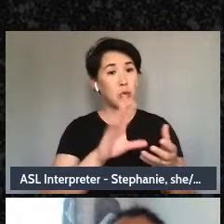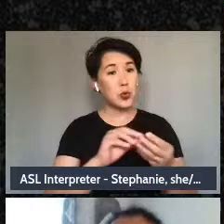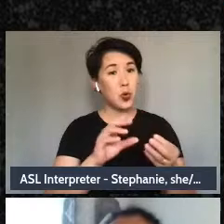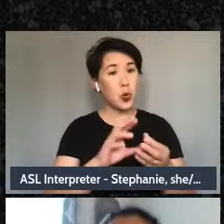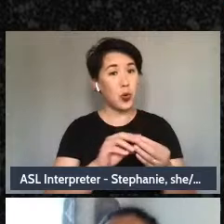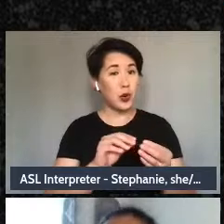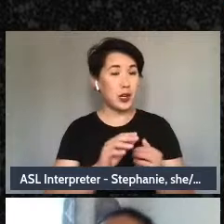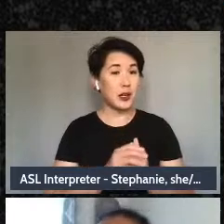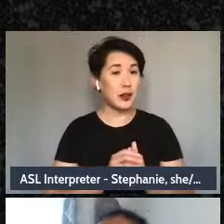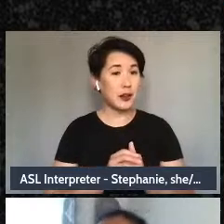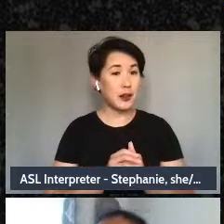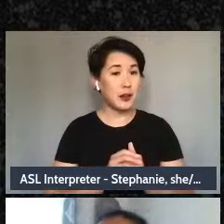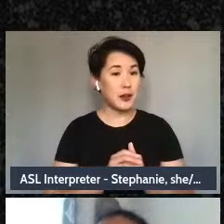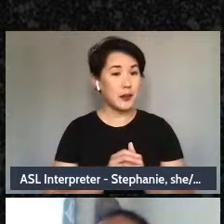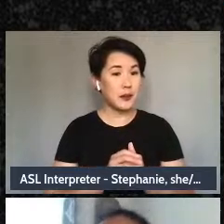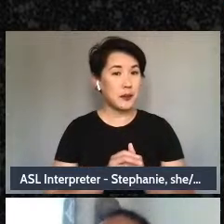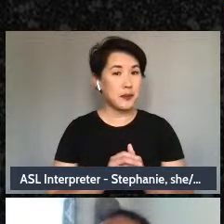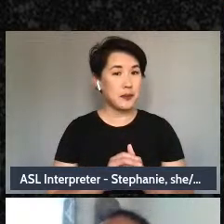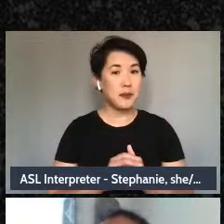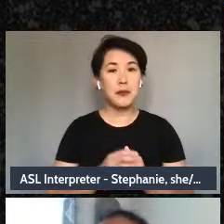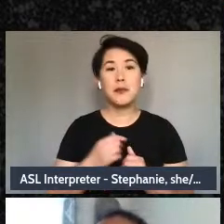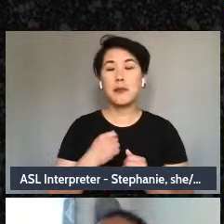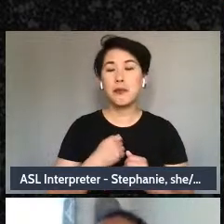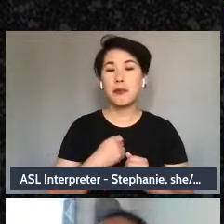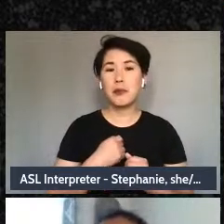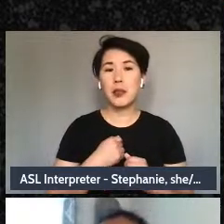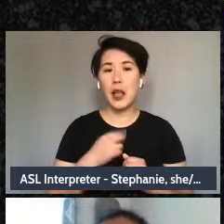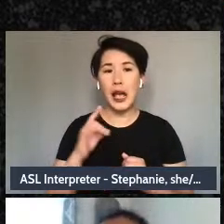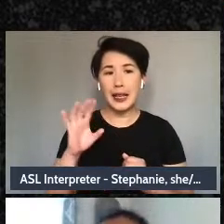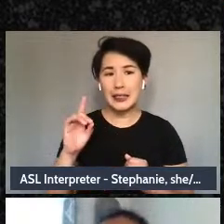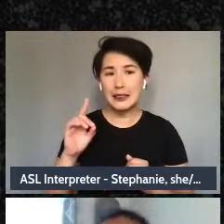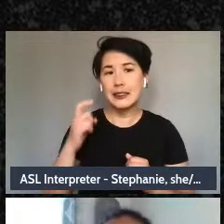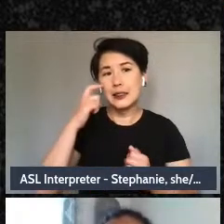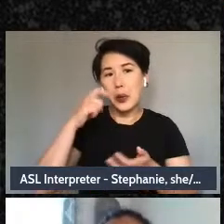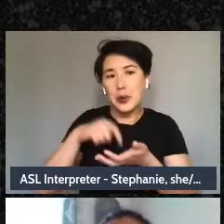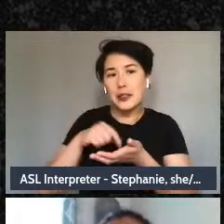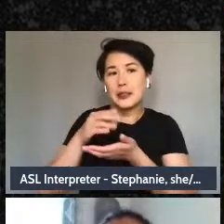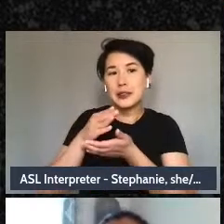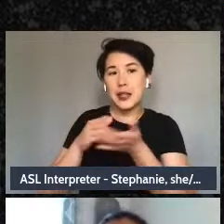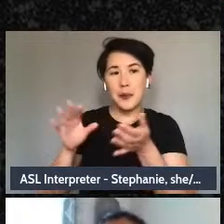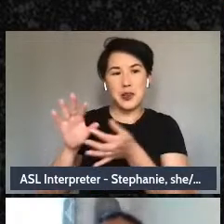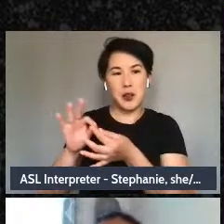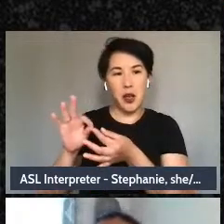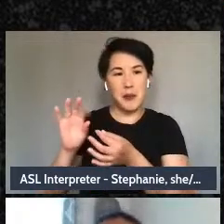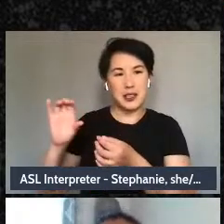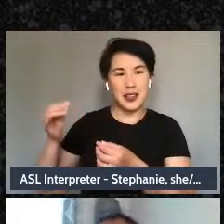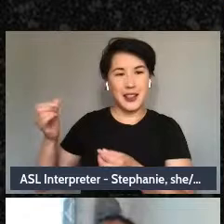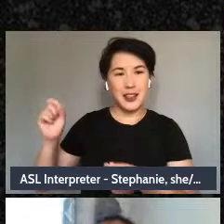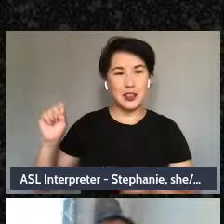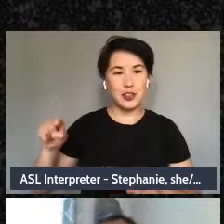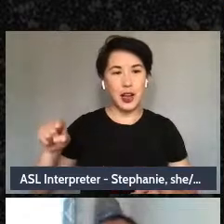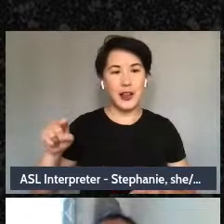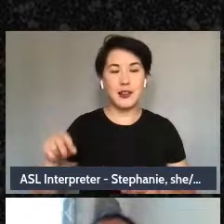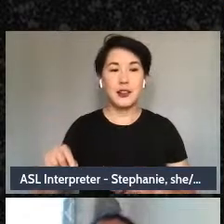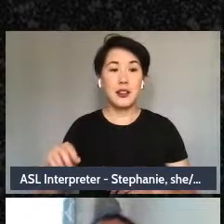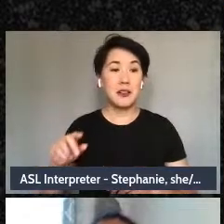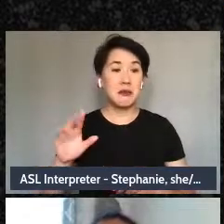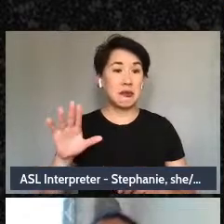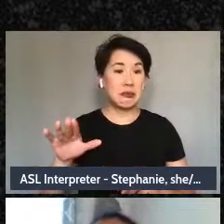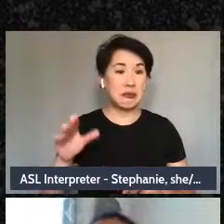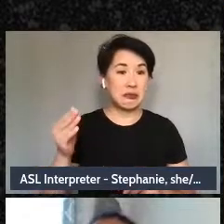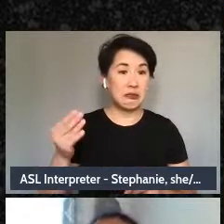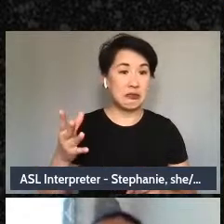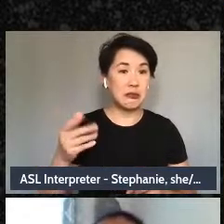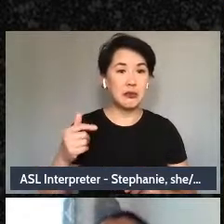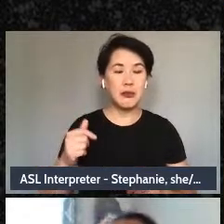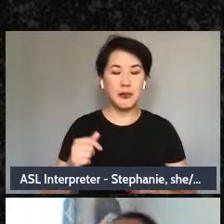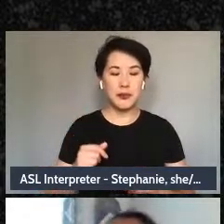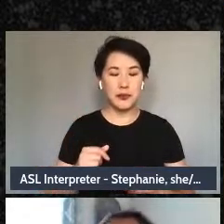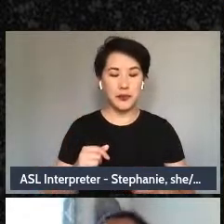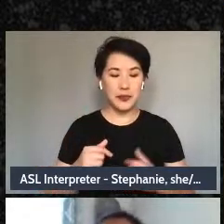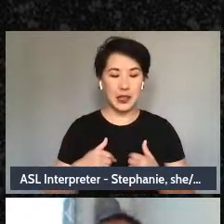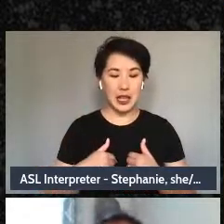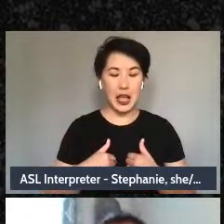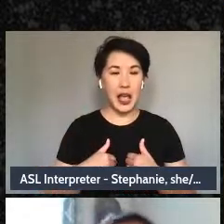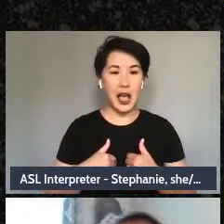And I did see some comments, and just so you all know Iam not able to track as many of the